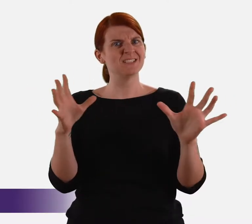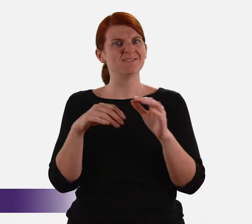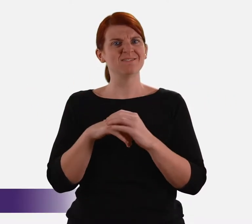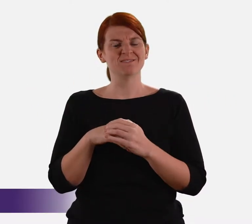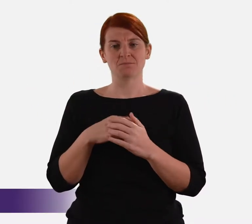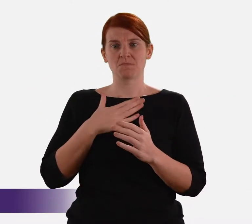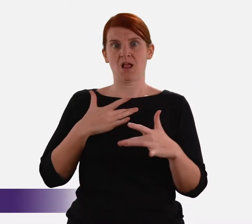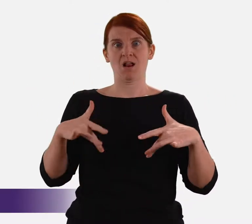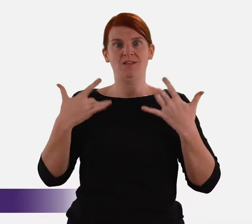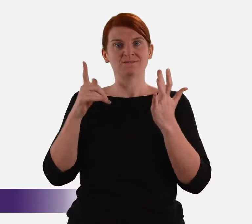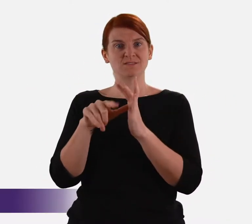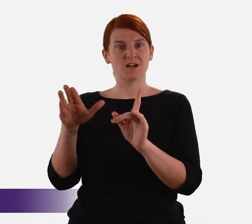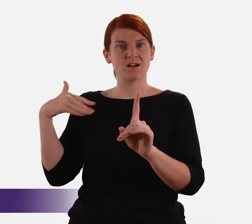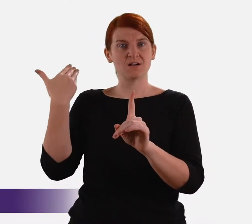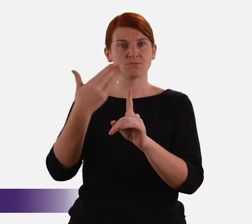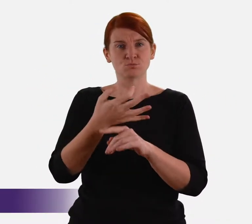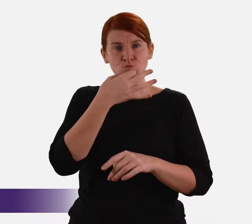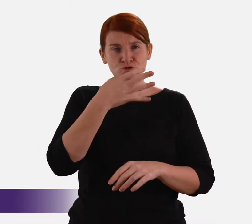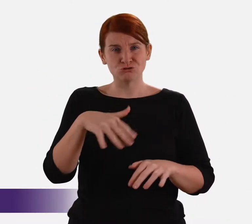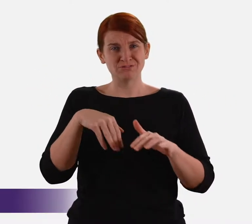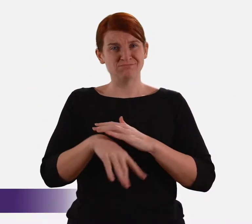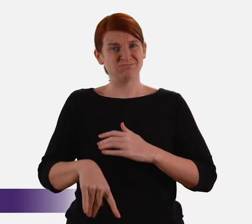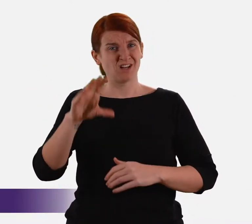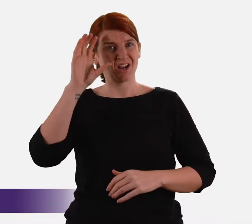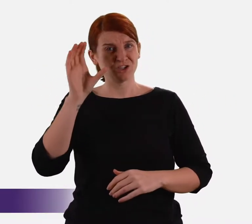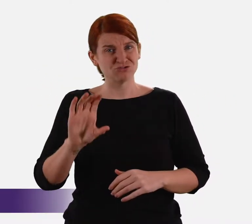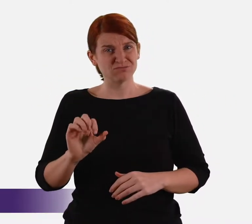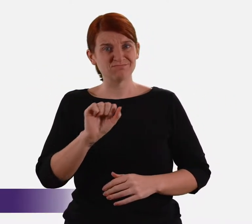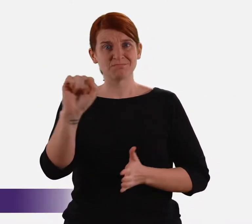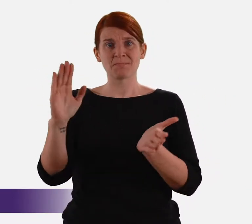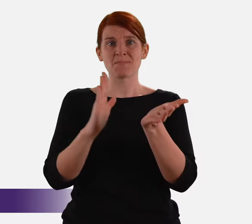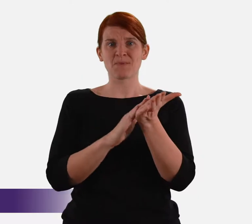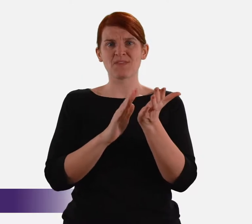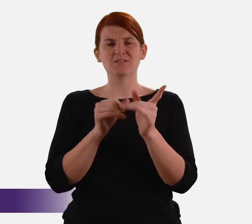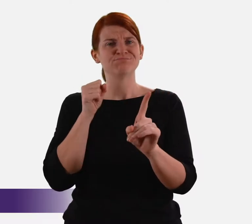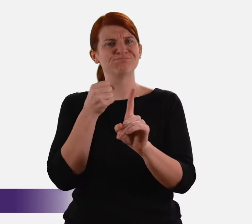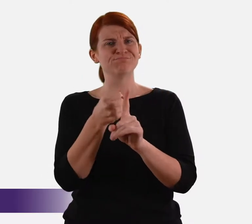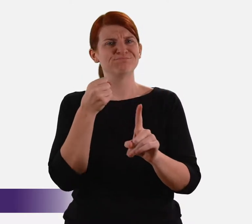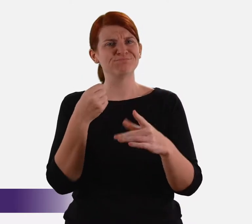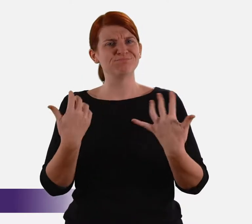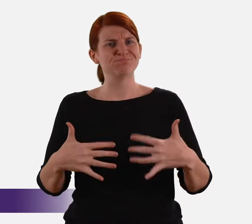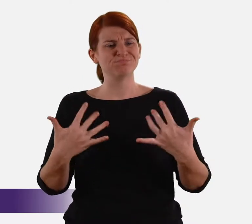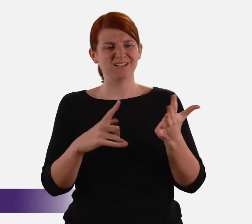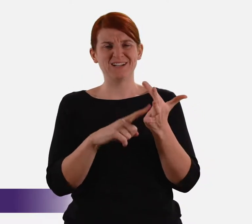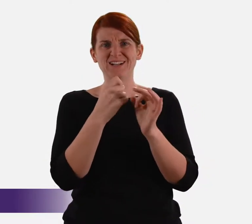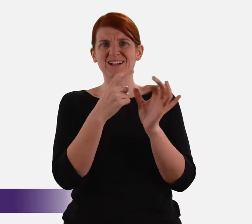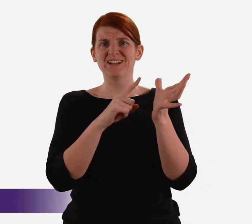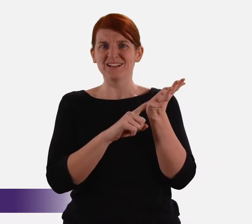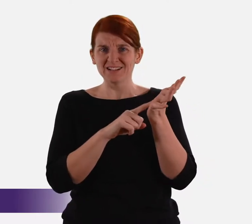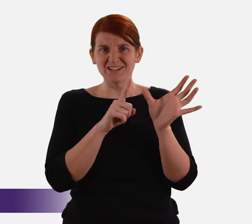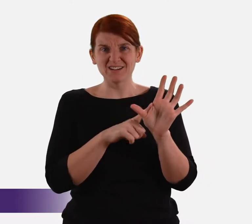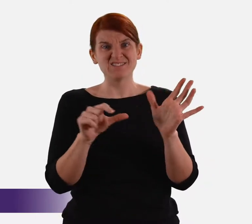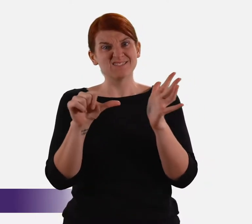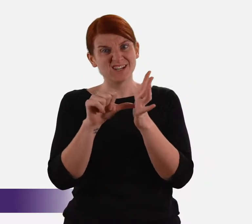It seems inconceivable that well within living memory children in this country and their mothers could be tainted legally, financially